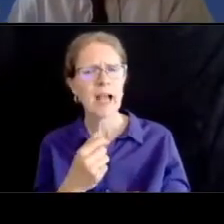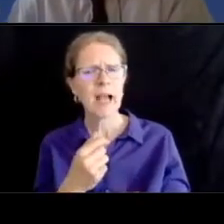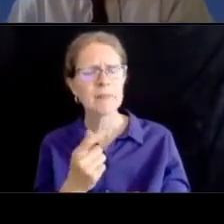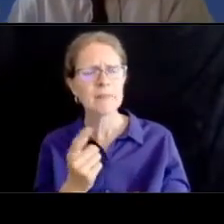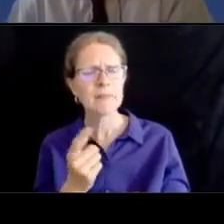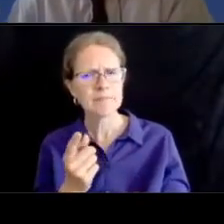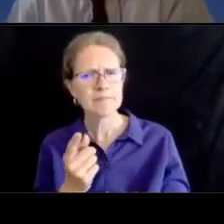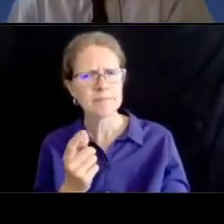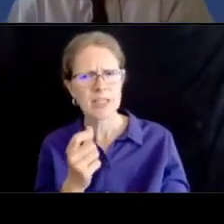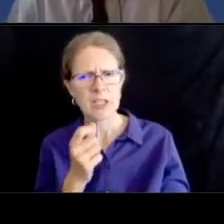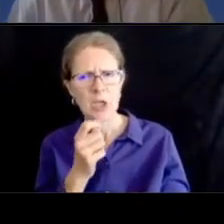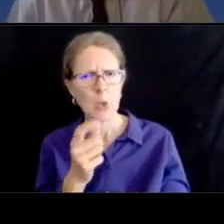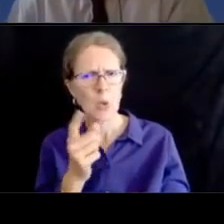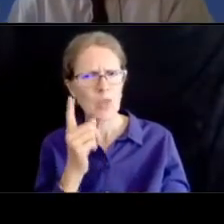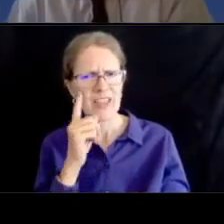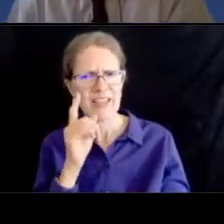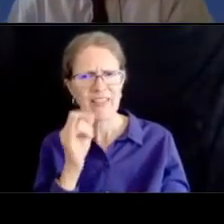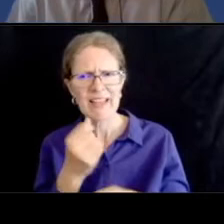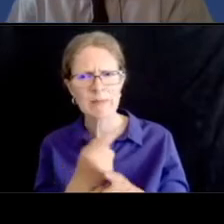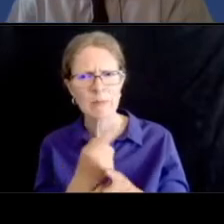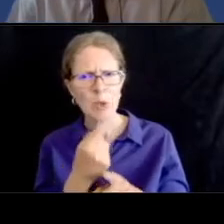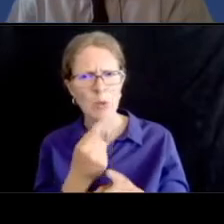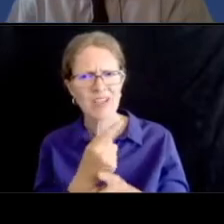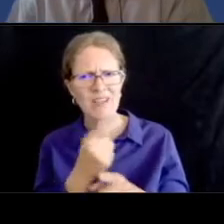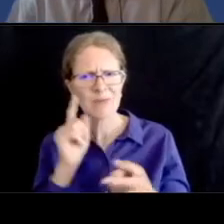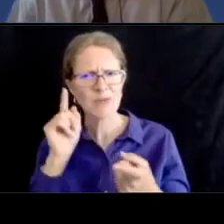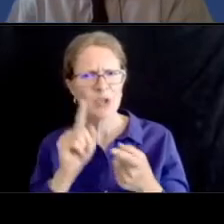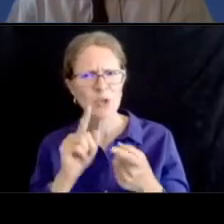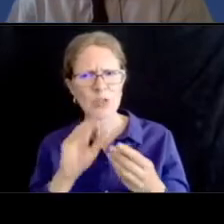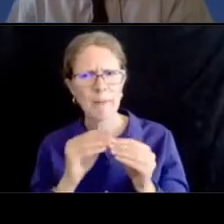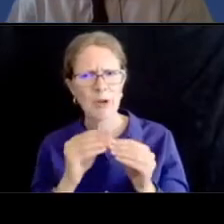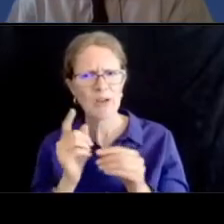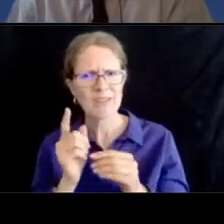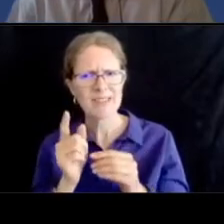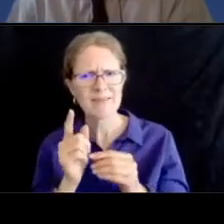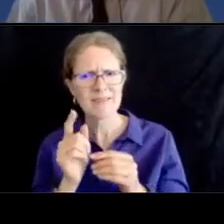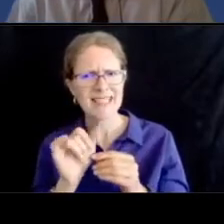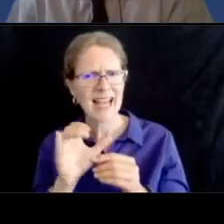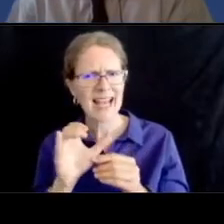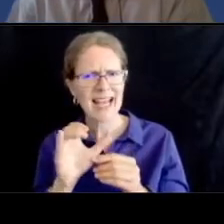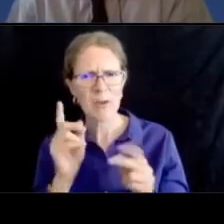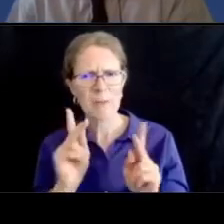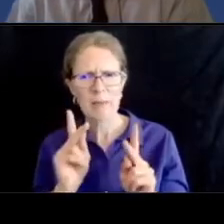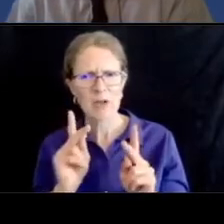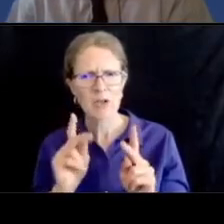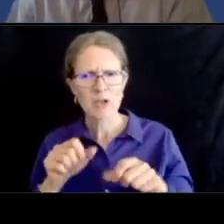or walkers to cross the street it's absolutely unacceptable but i'm wondering if you checked with